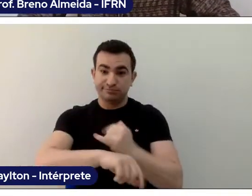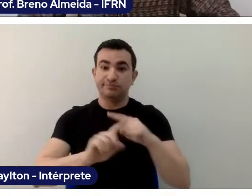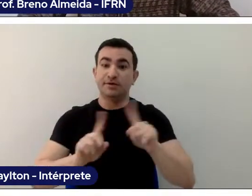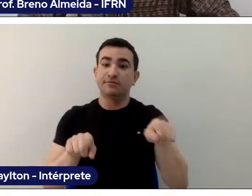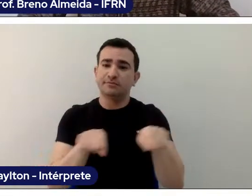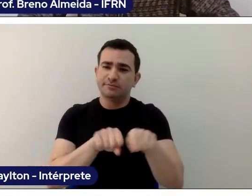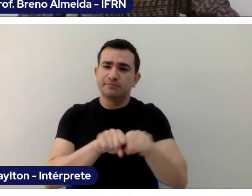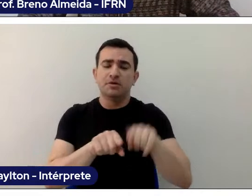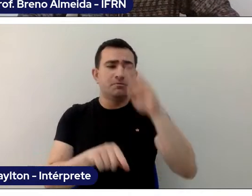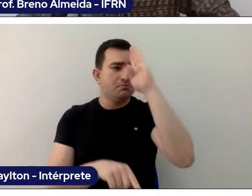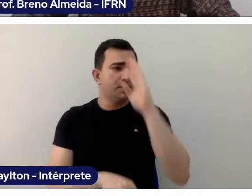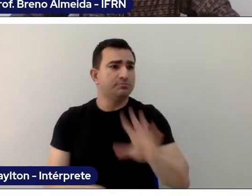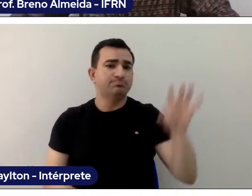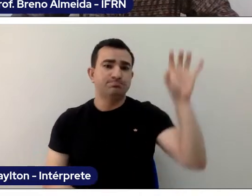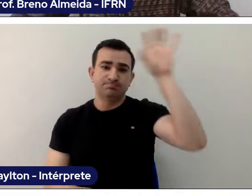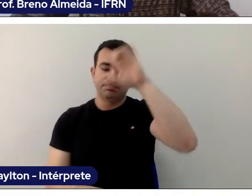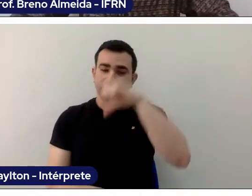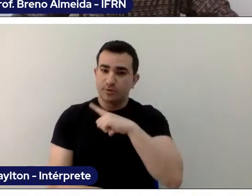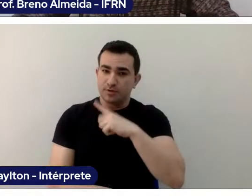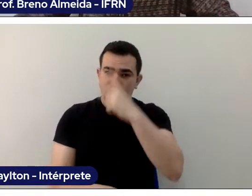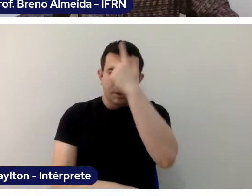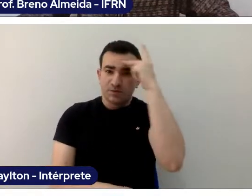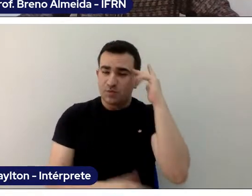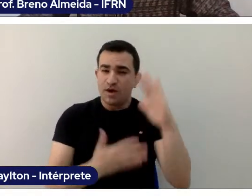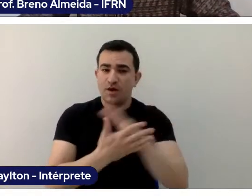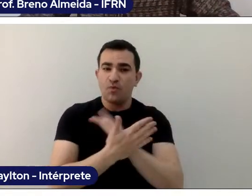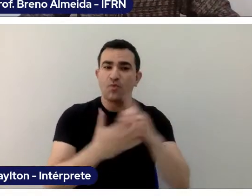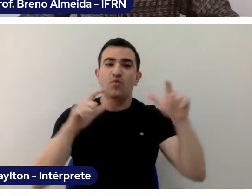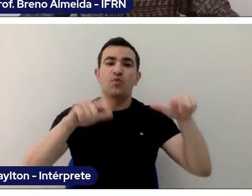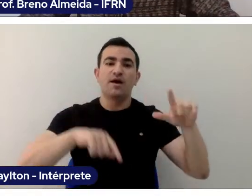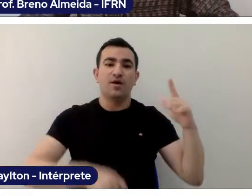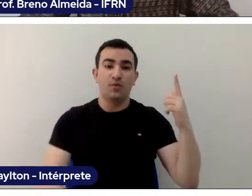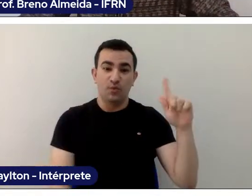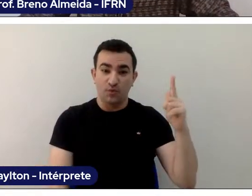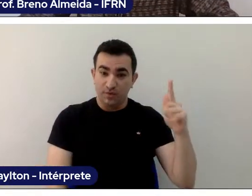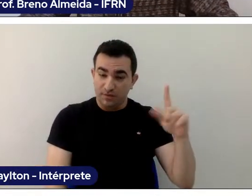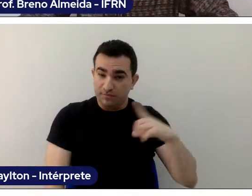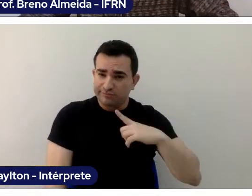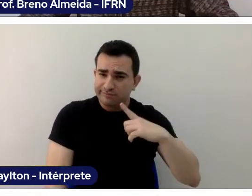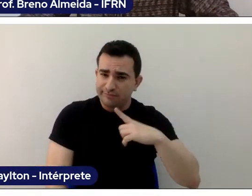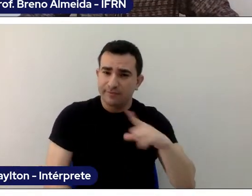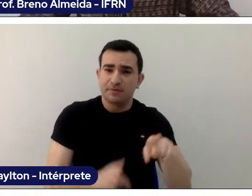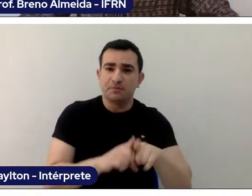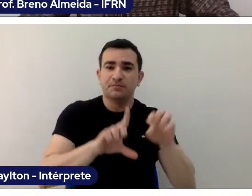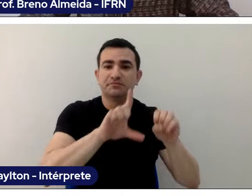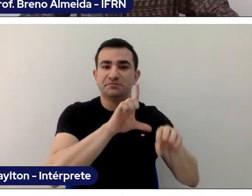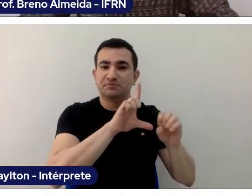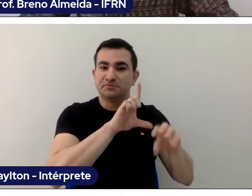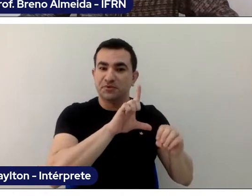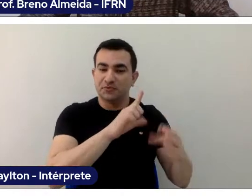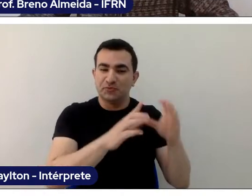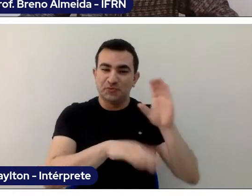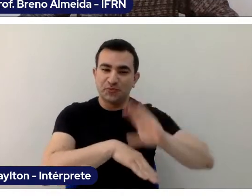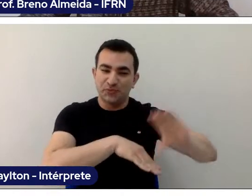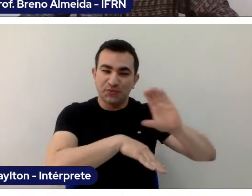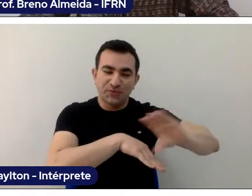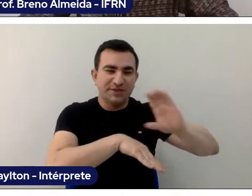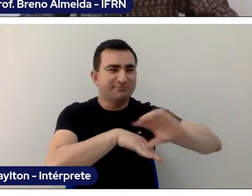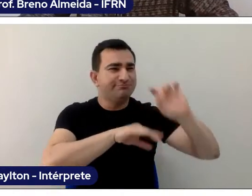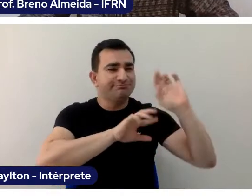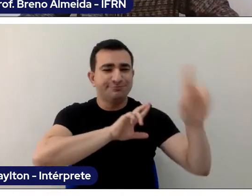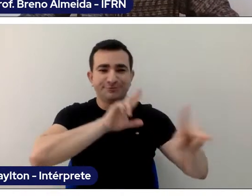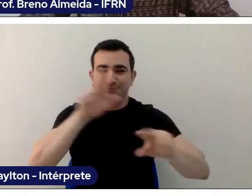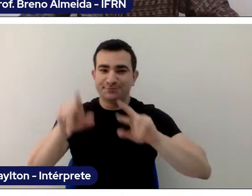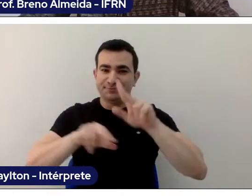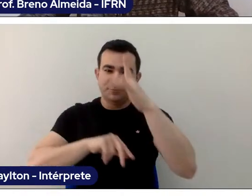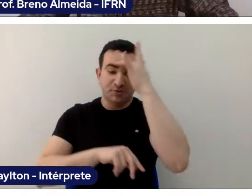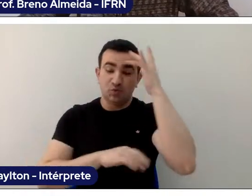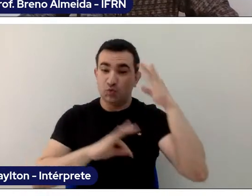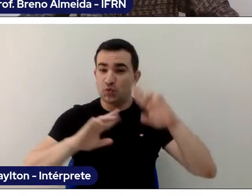There are people mentioning that they are from Goiás (state), that they are graduating to be teachers.